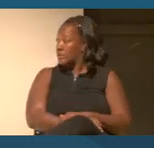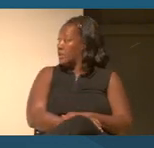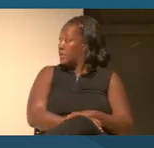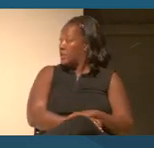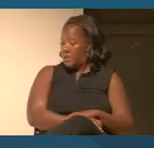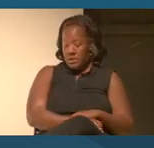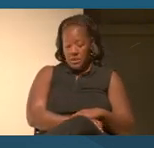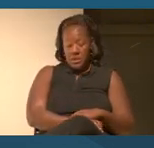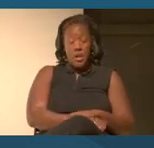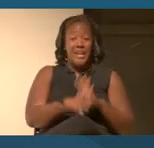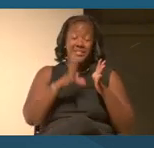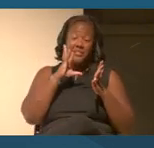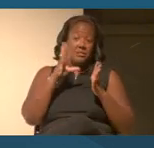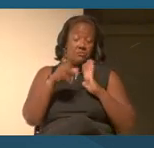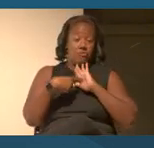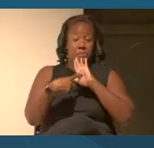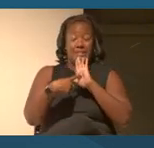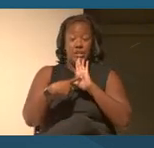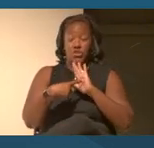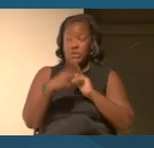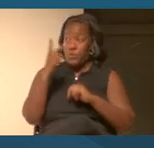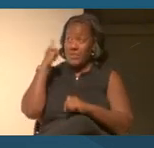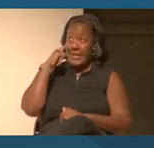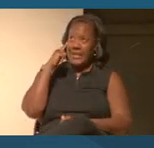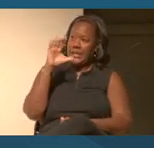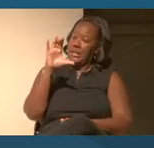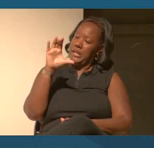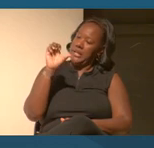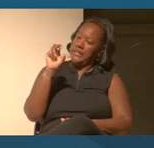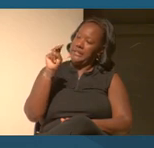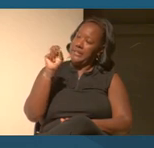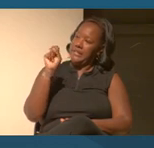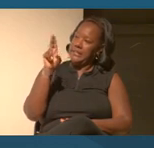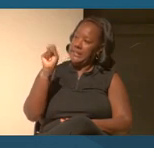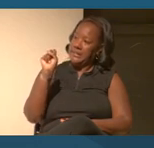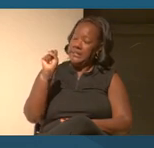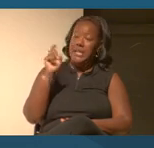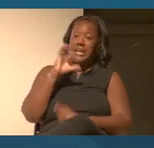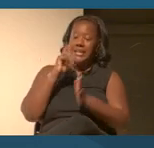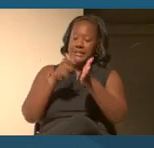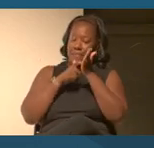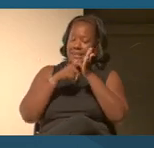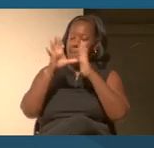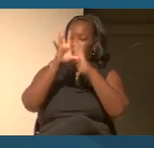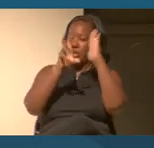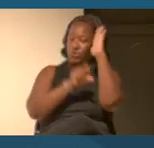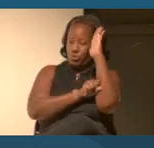Well, it's a question of representation. When we think about the census, it is mandated by the constitution in order to have an enumeration